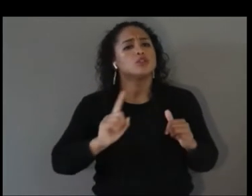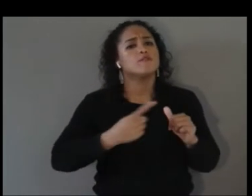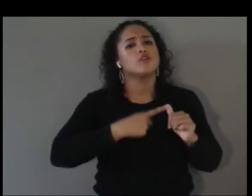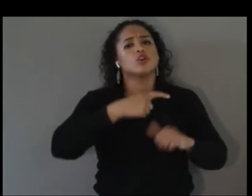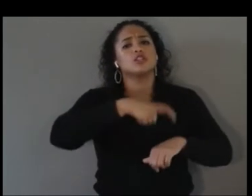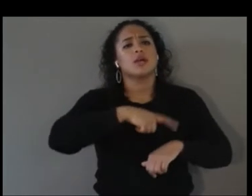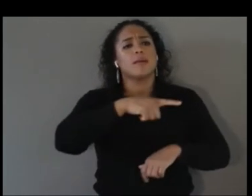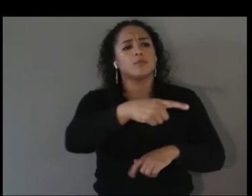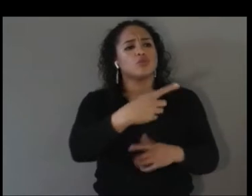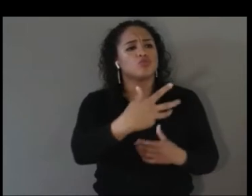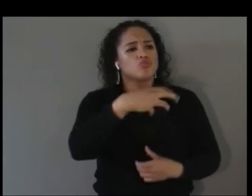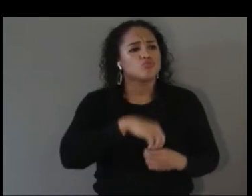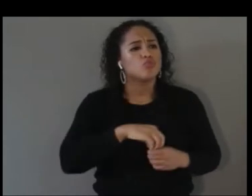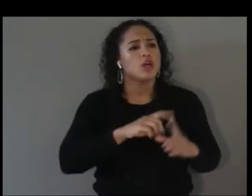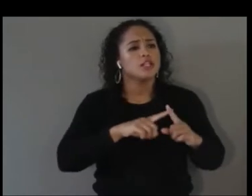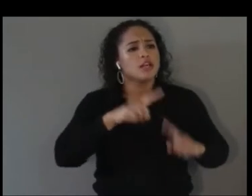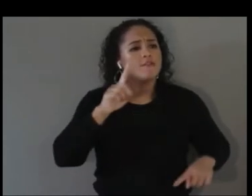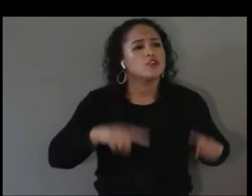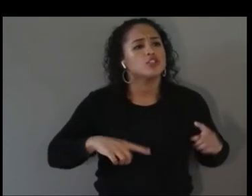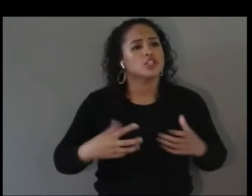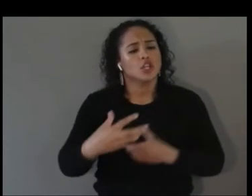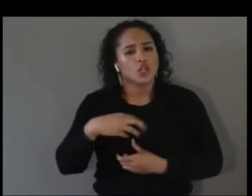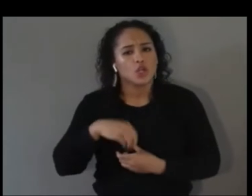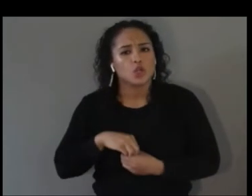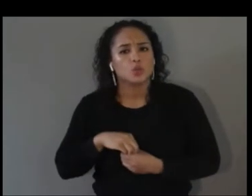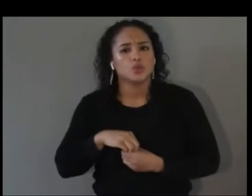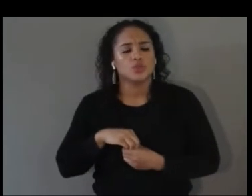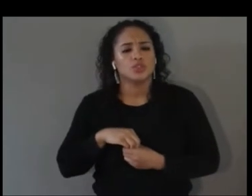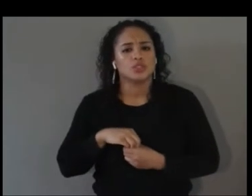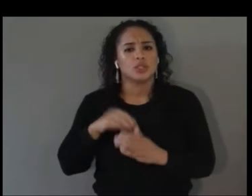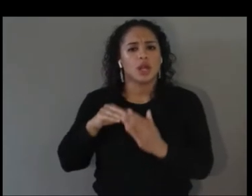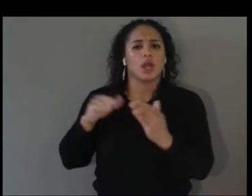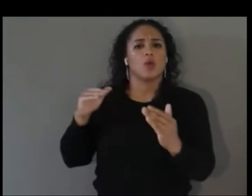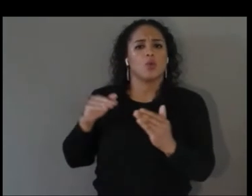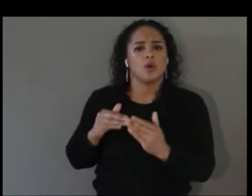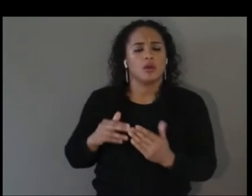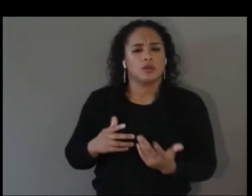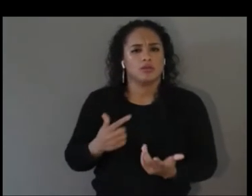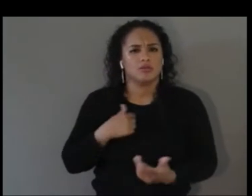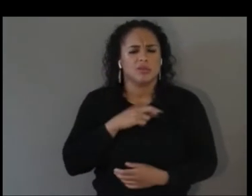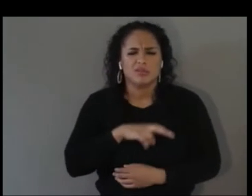and equity and belonging? And I had to think for a second and said I was born into it. I was